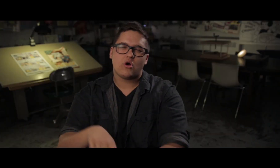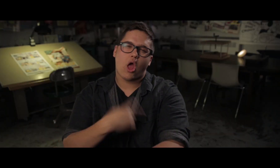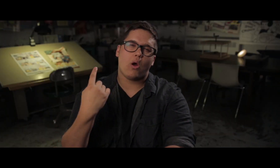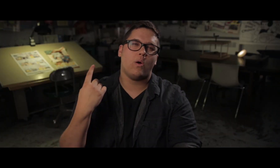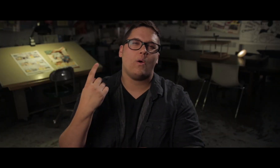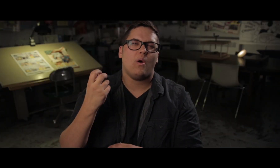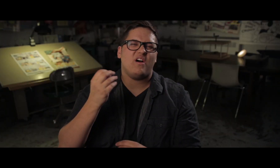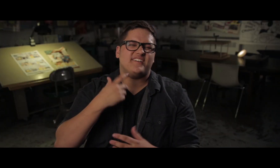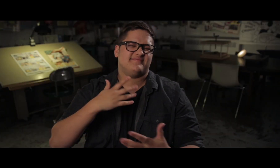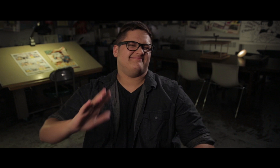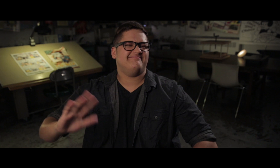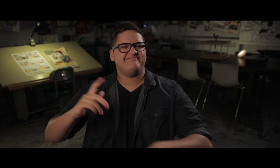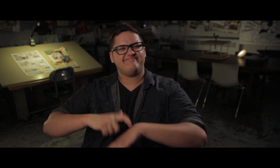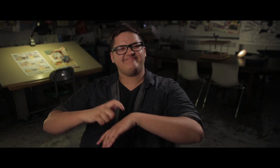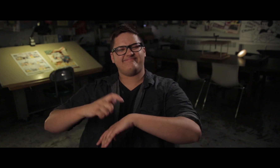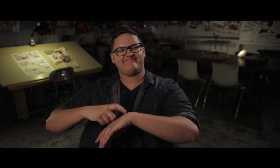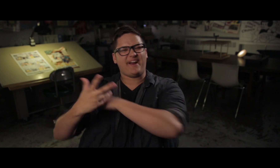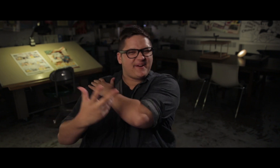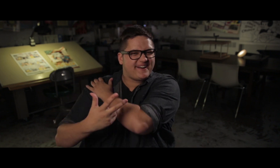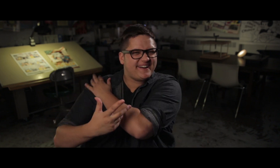I did it for so long, so I knew it was time. My shoulders was giving out.